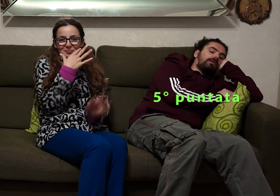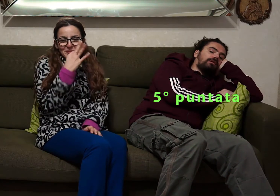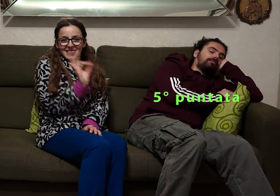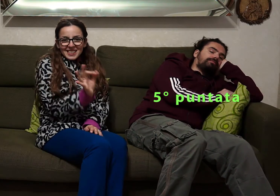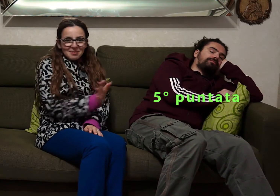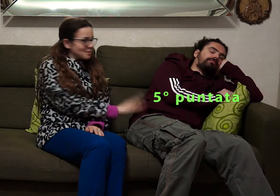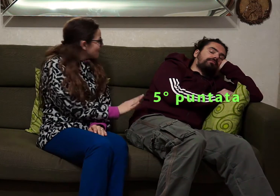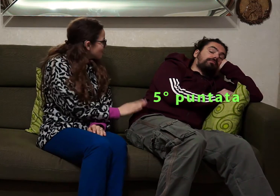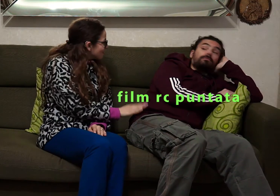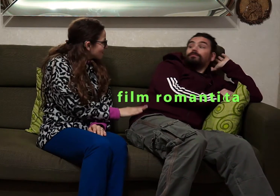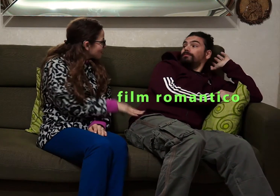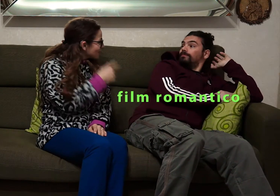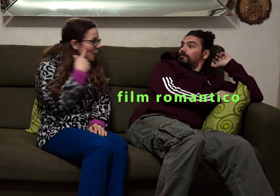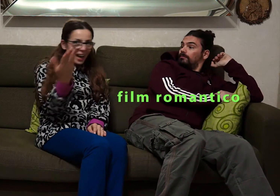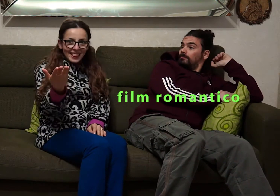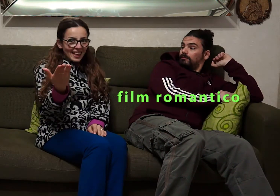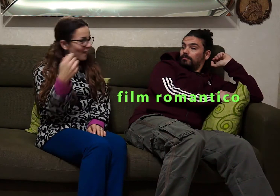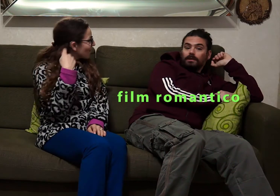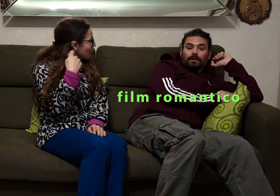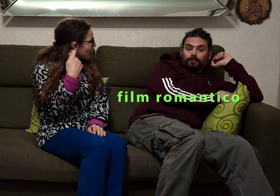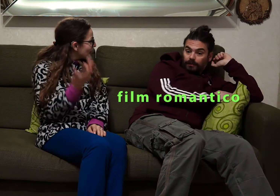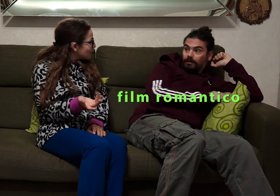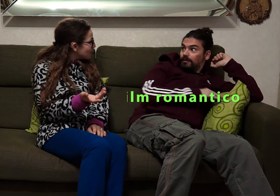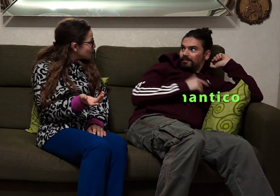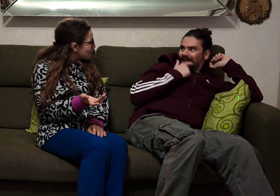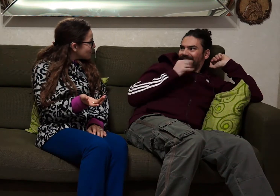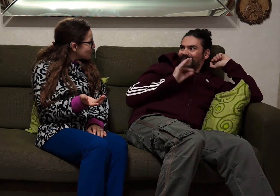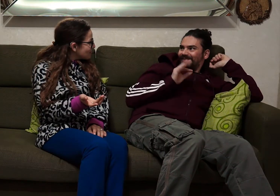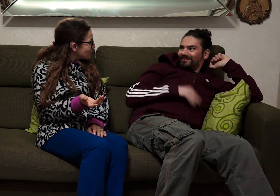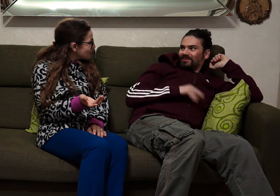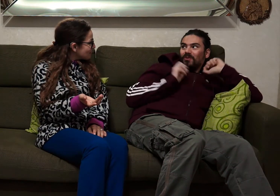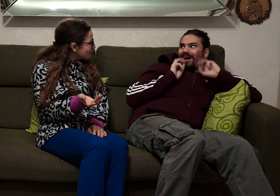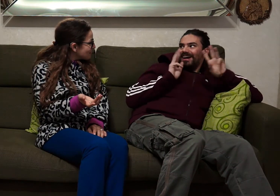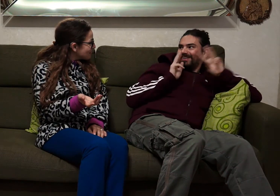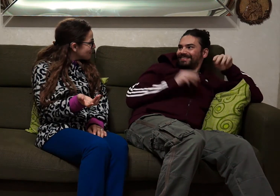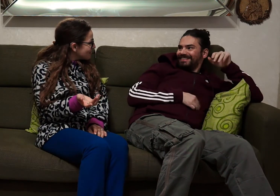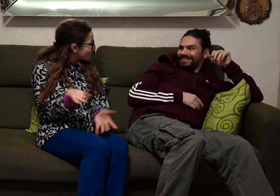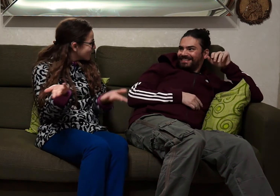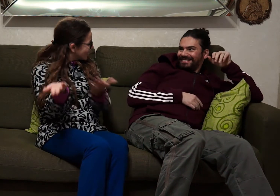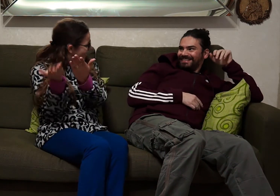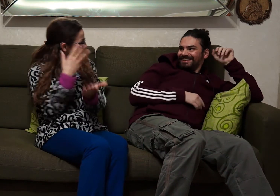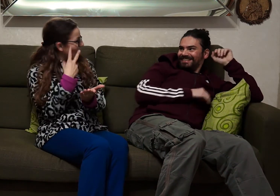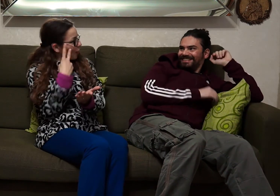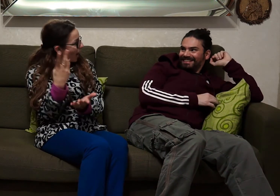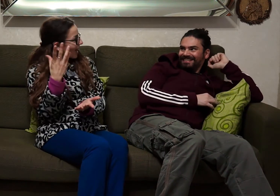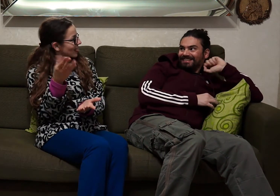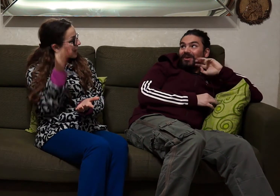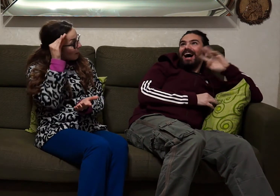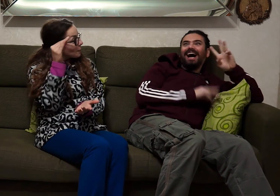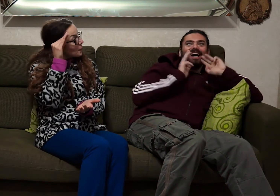beautiful watch the movie ... yes, beautiful ... wow watch and learn.